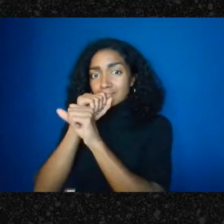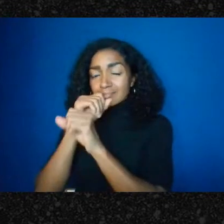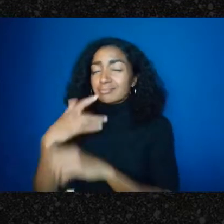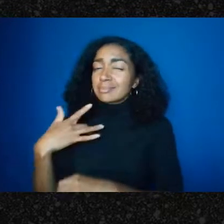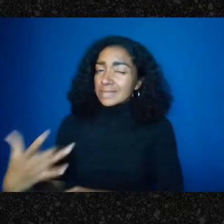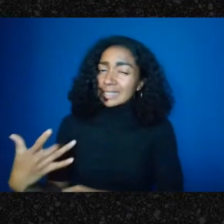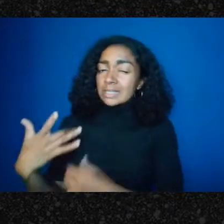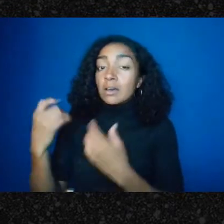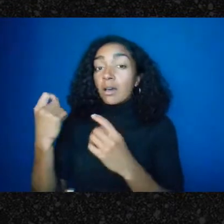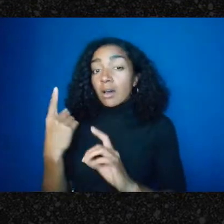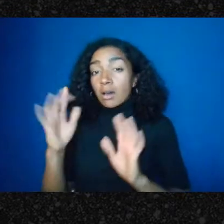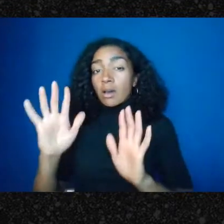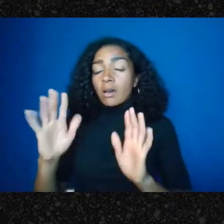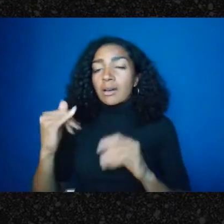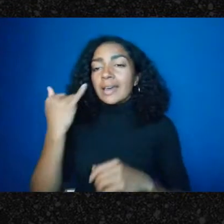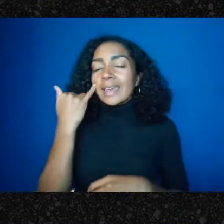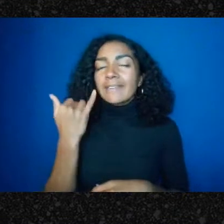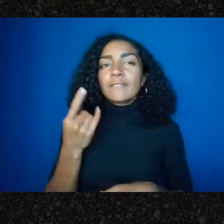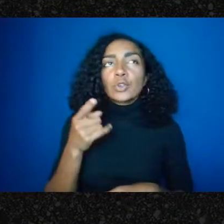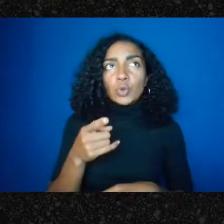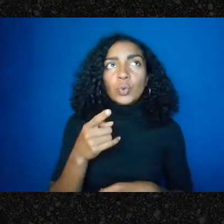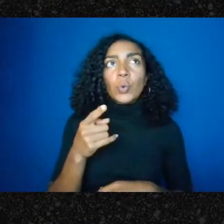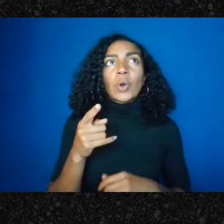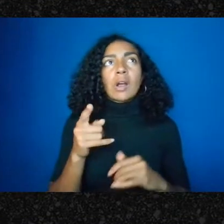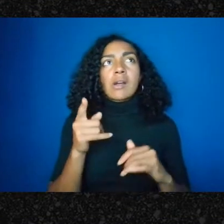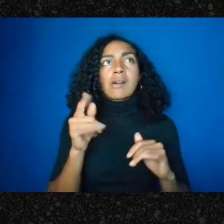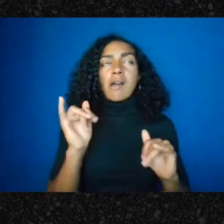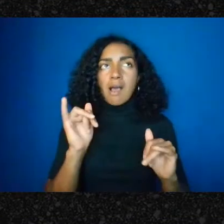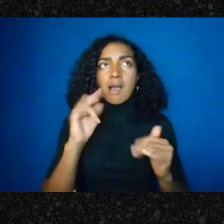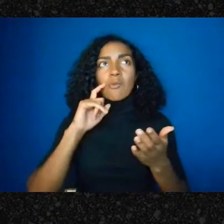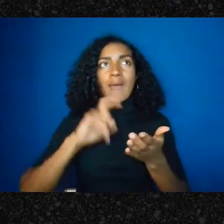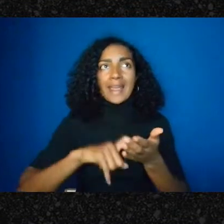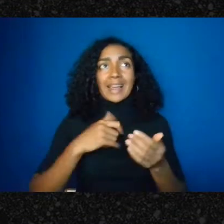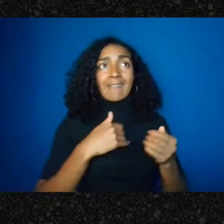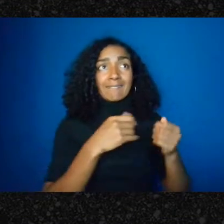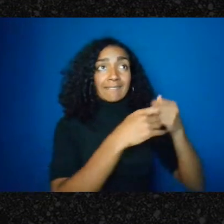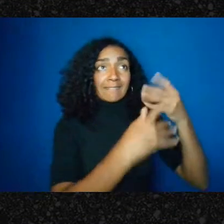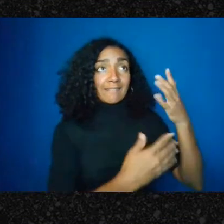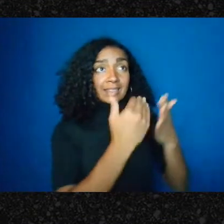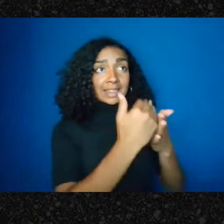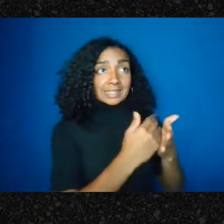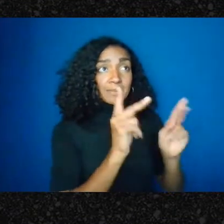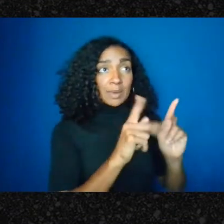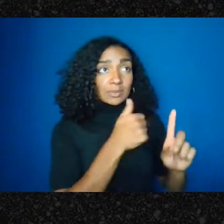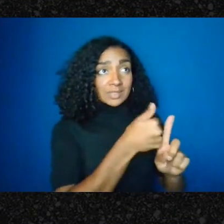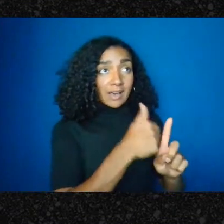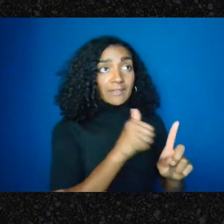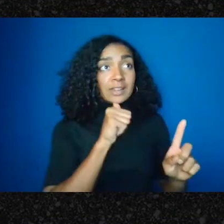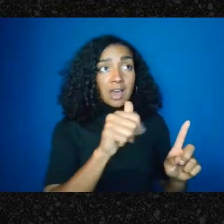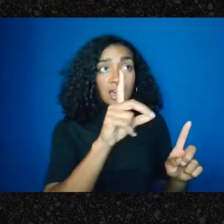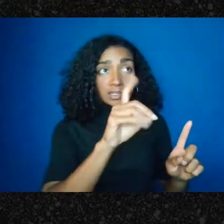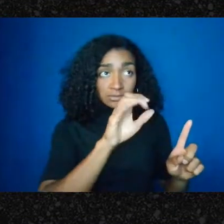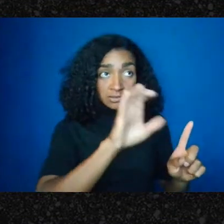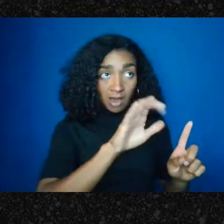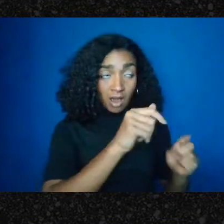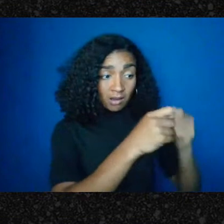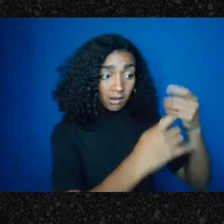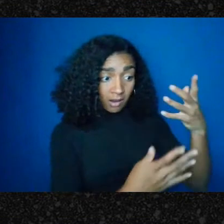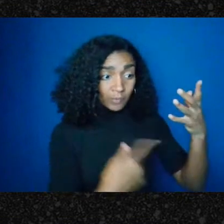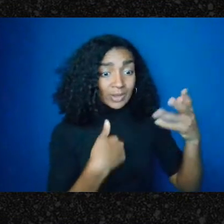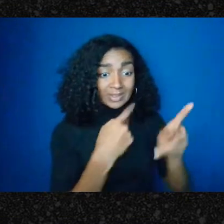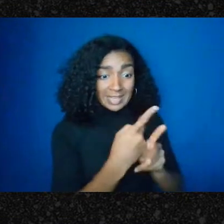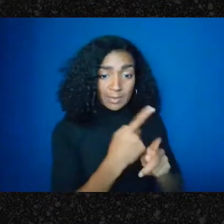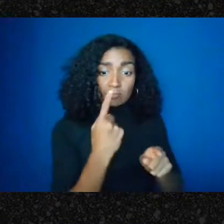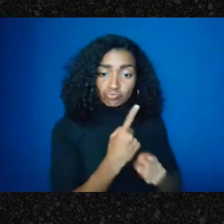we have a list of people who are undocumented and we are keeping accurate records of it and um